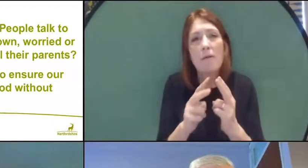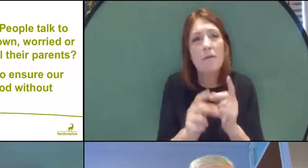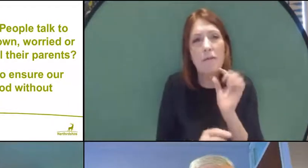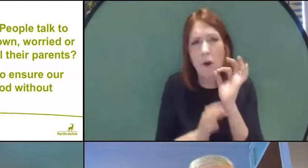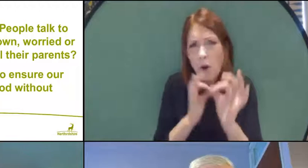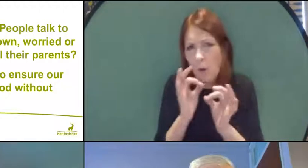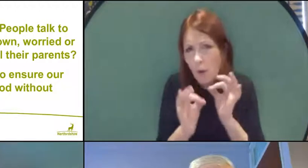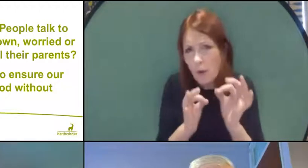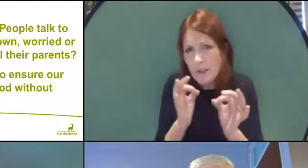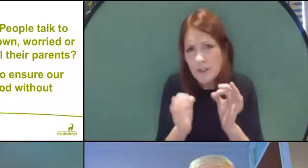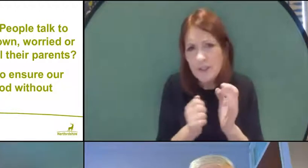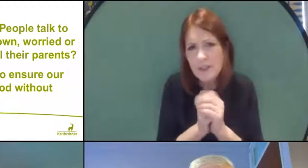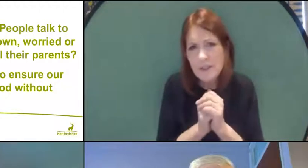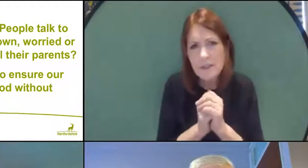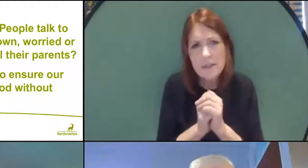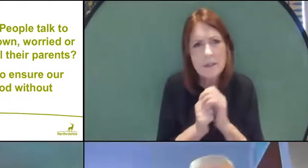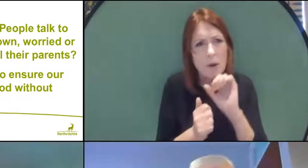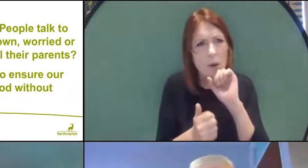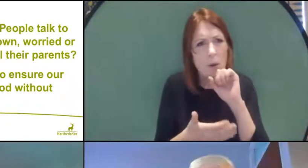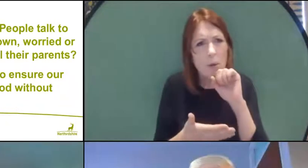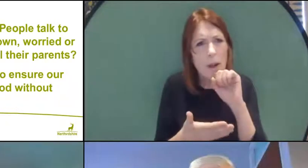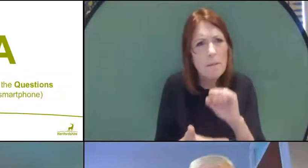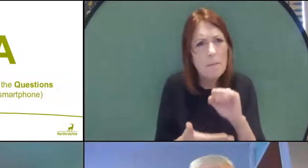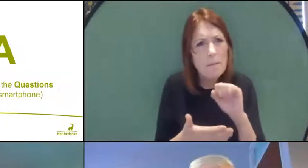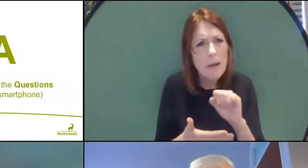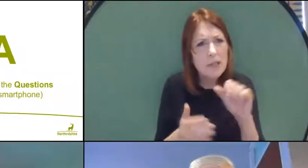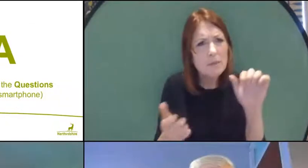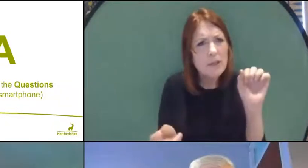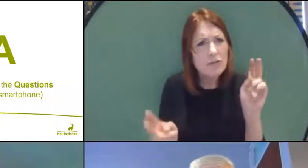"Will the budget be reduced due to nearly 10 shrinkage in the economy?"